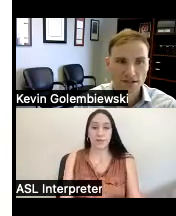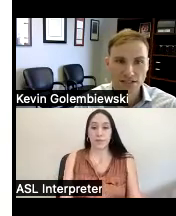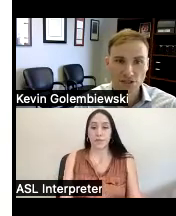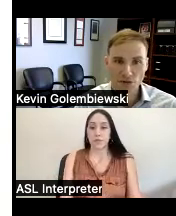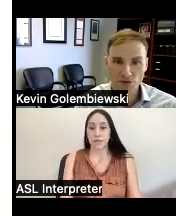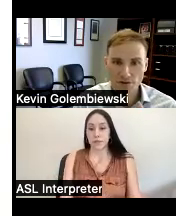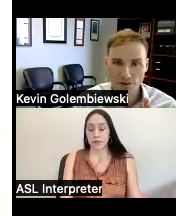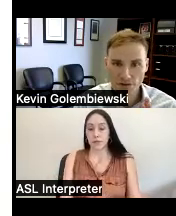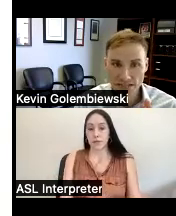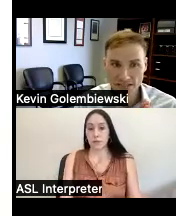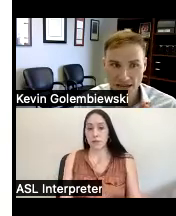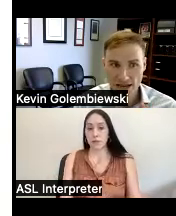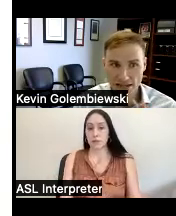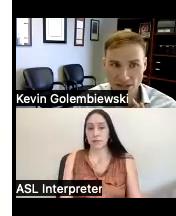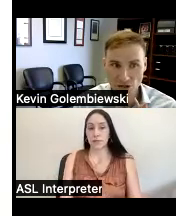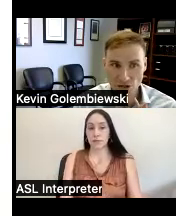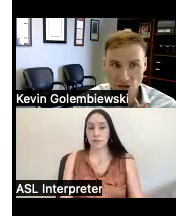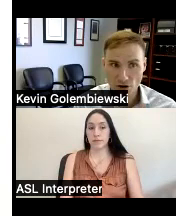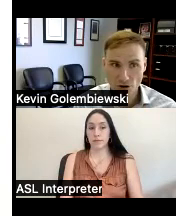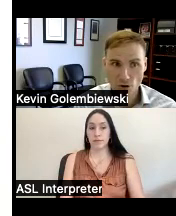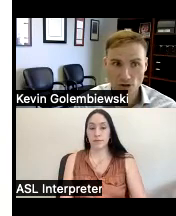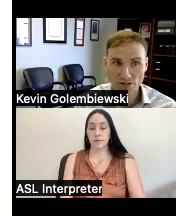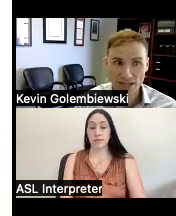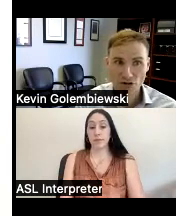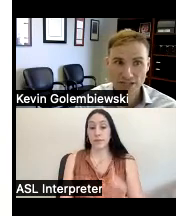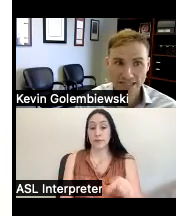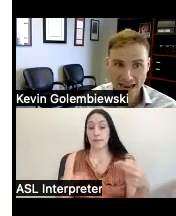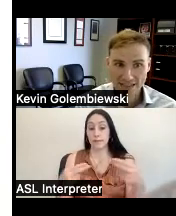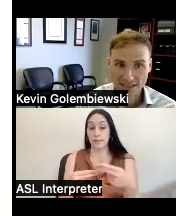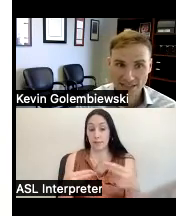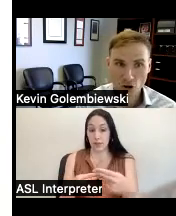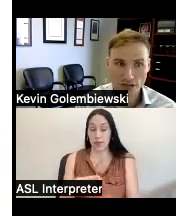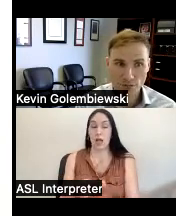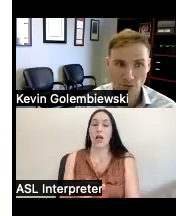and so this slide is addressing our goal of increased access to home and